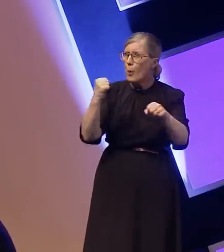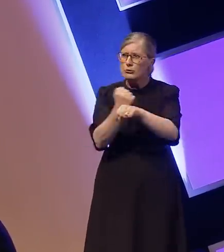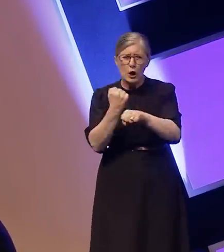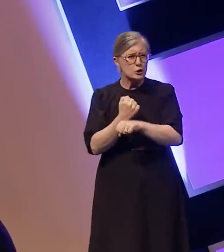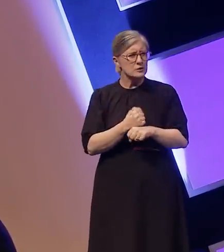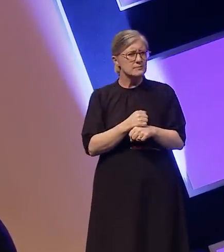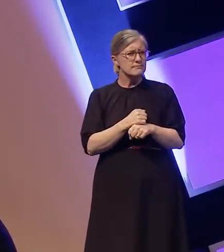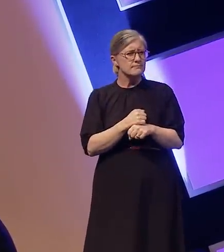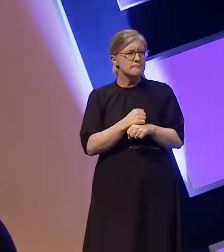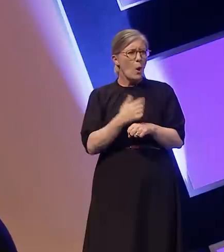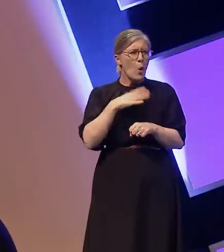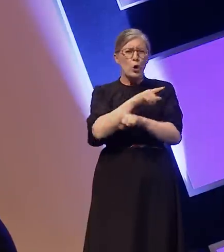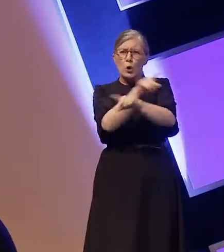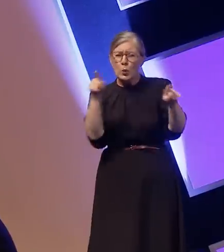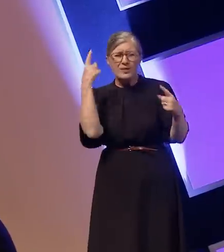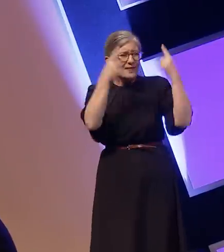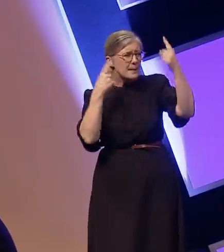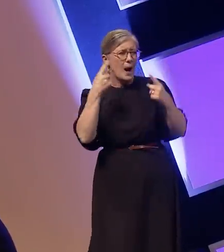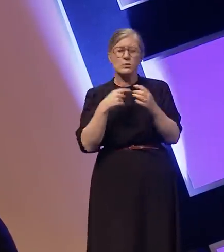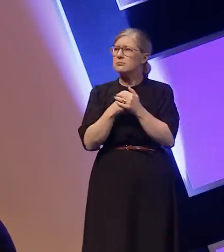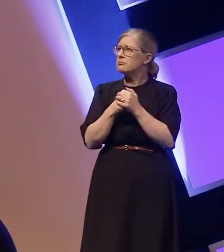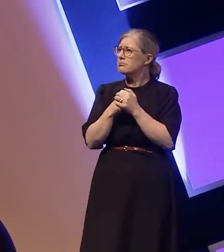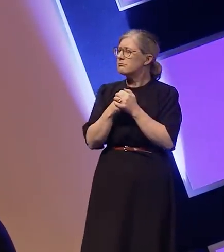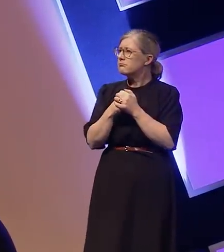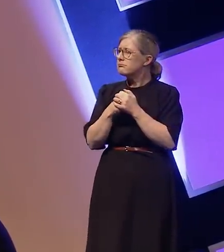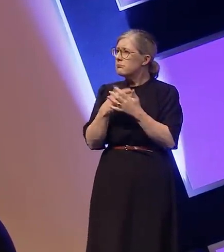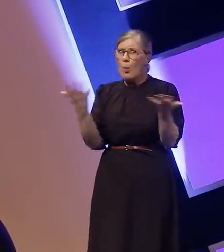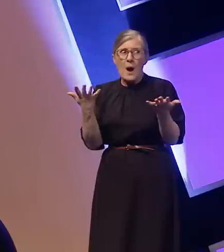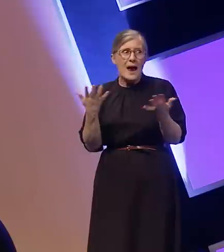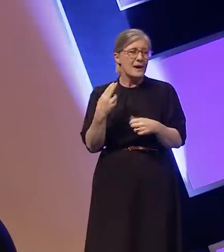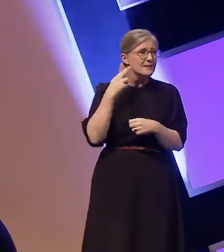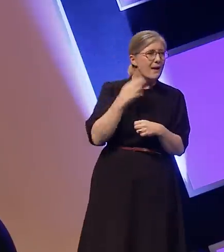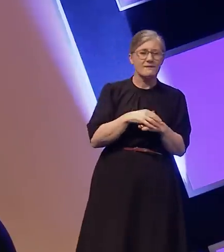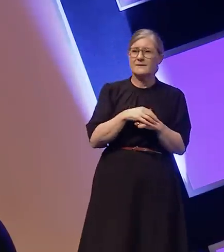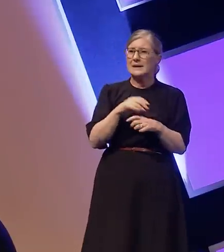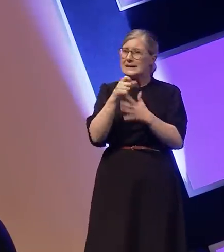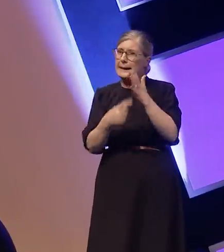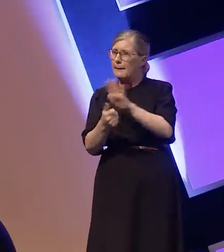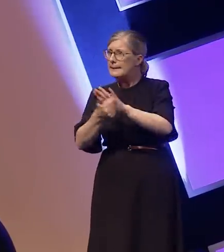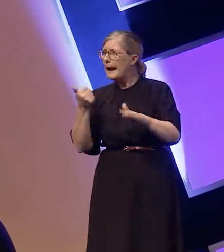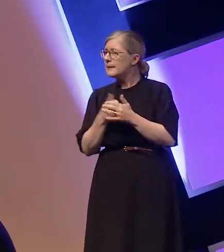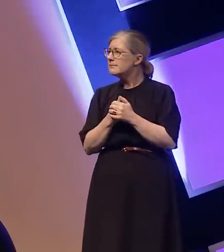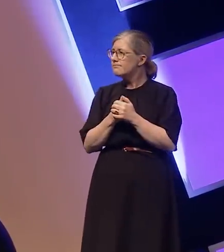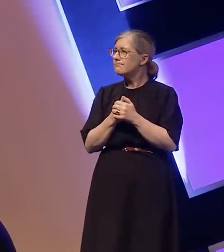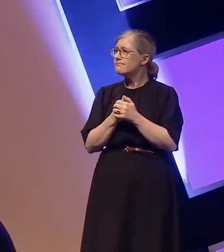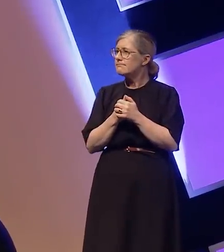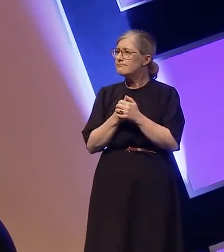at your production and ask yourself, where are the deaf and disabled talent? If you are working with